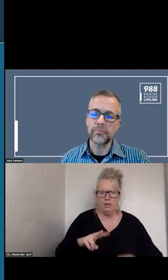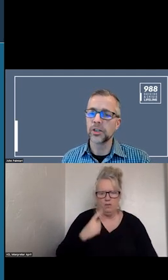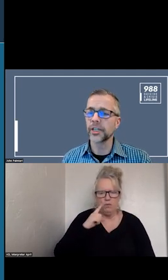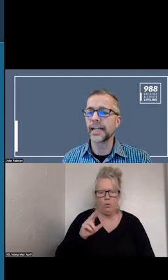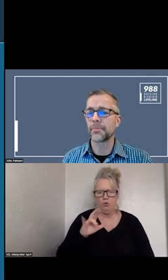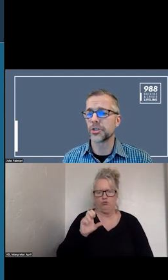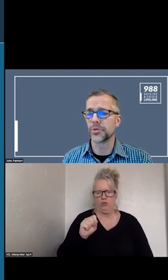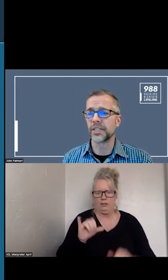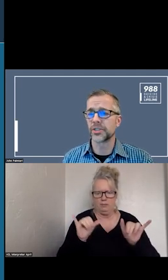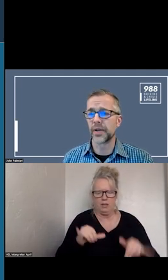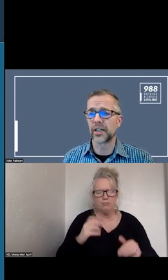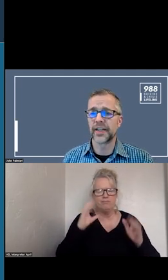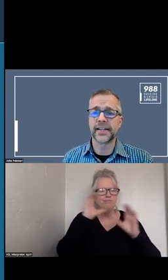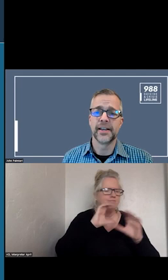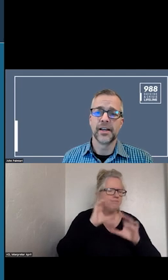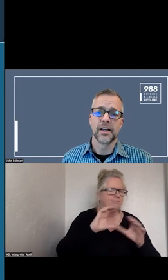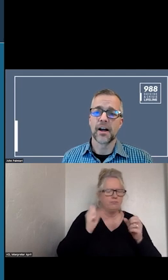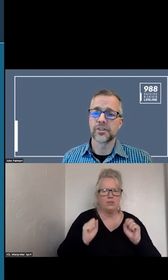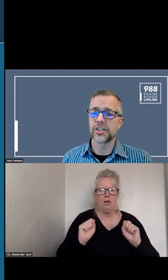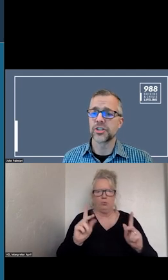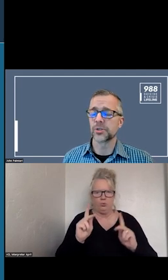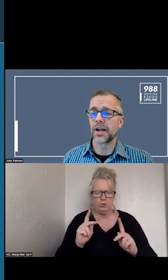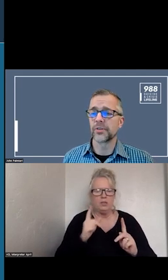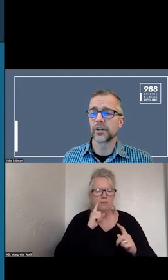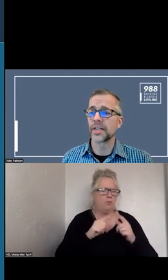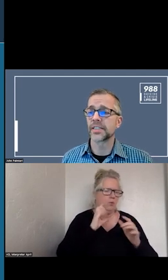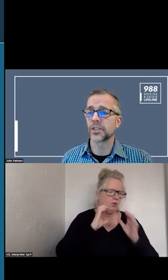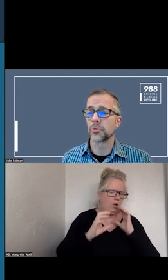LOOKING AT OPPORTUNITIES TO ELEVATE CONVERSATIONS AROUND CRISIS